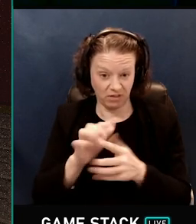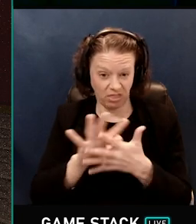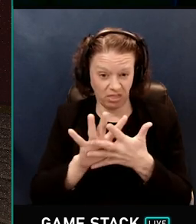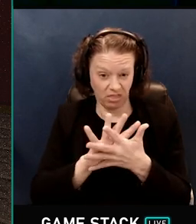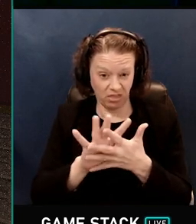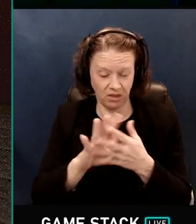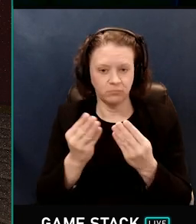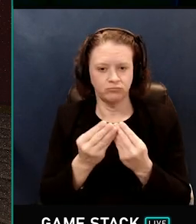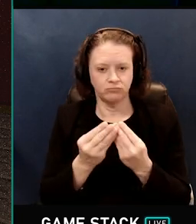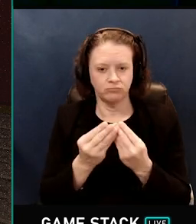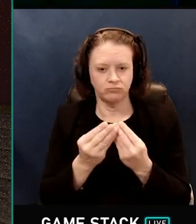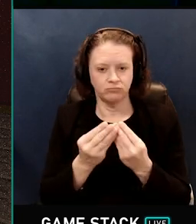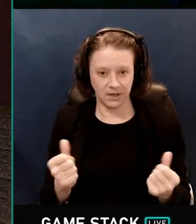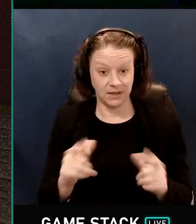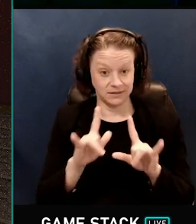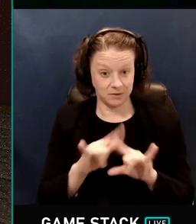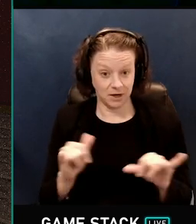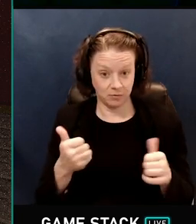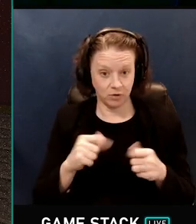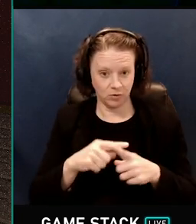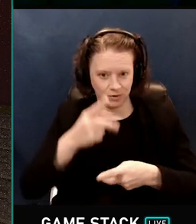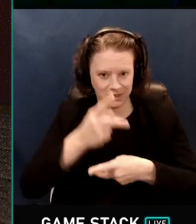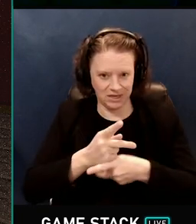all while maintaining as much detail as possible.